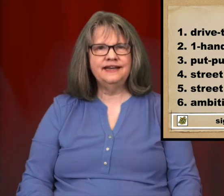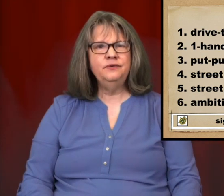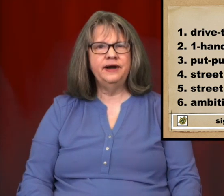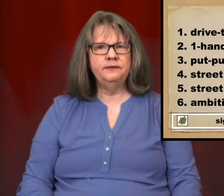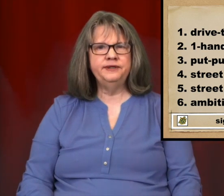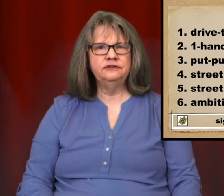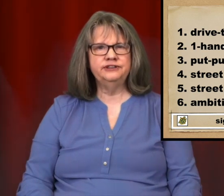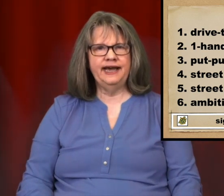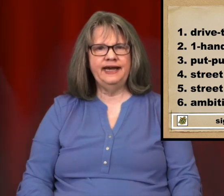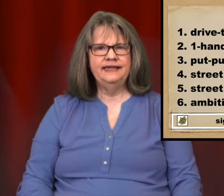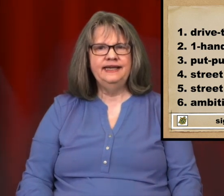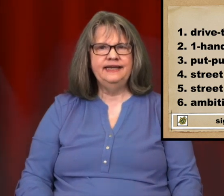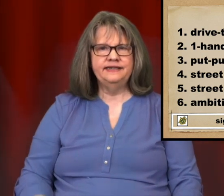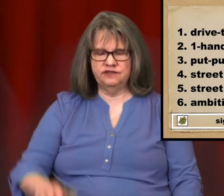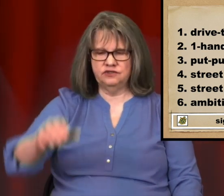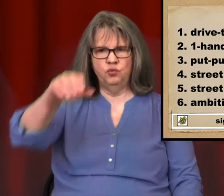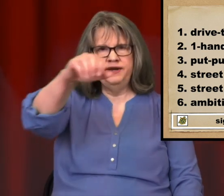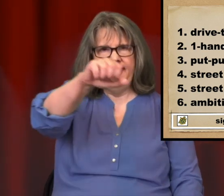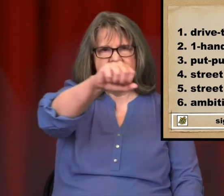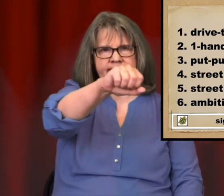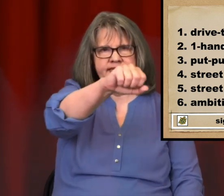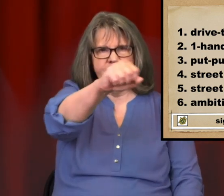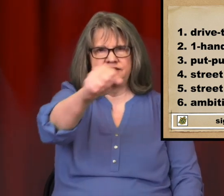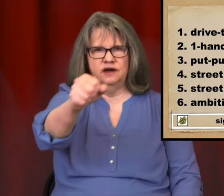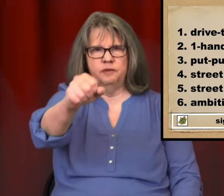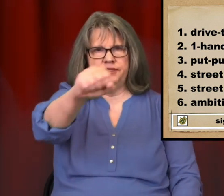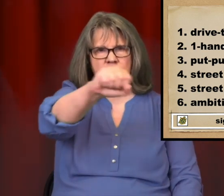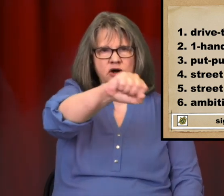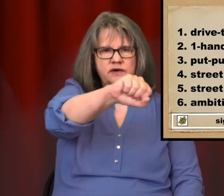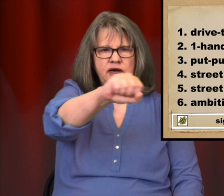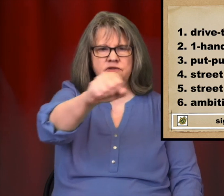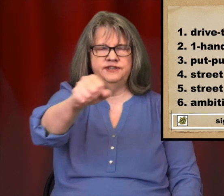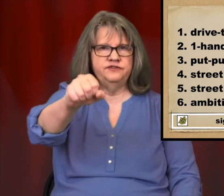The 2nd way we'll look at is one hand at the top of the car. I don't see this